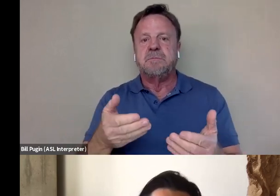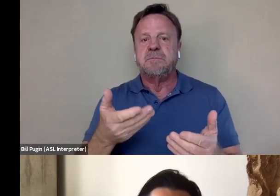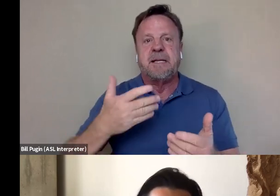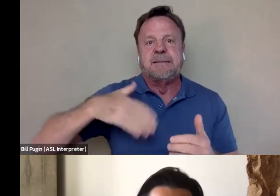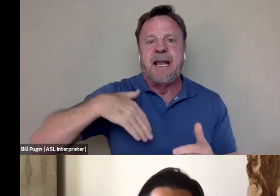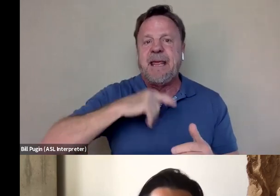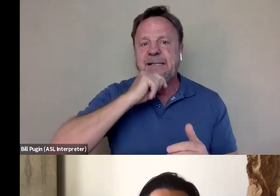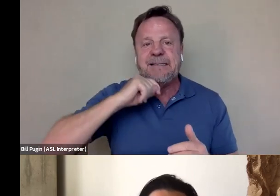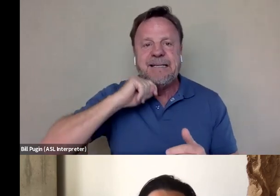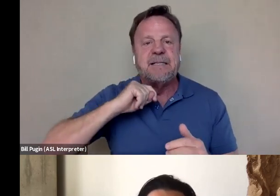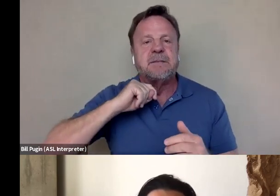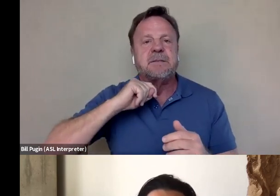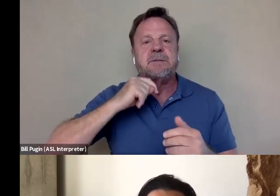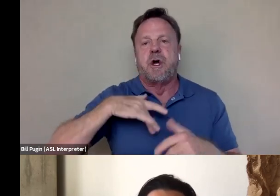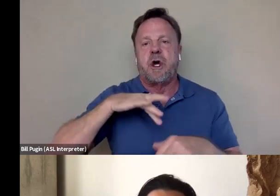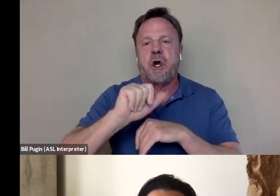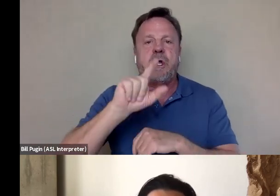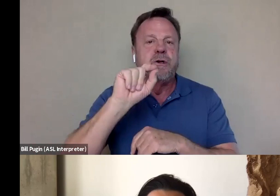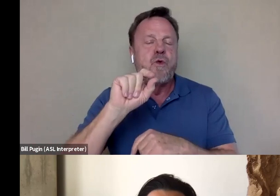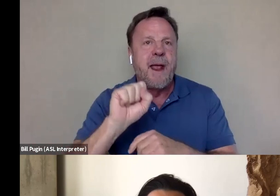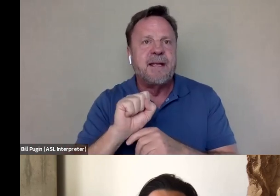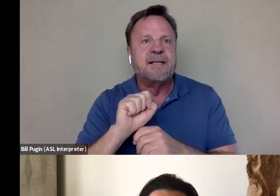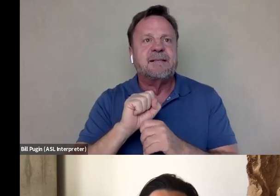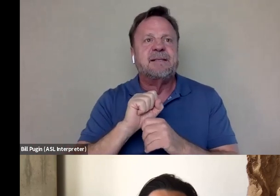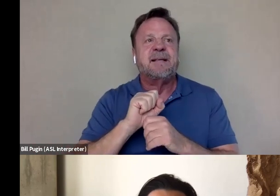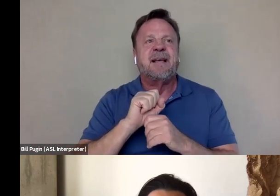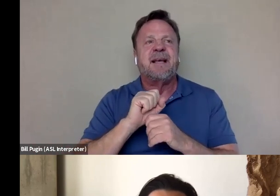early twenties was really something